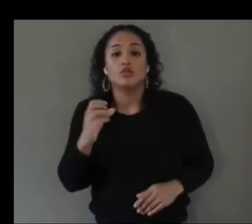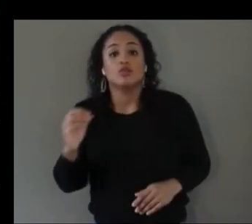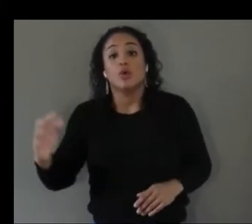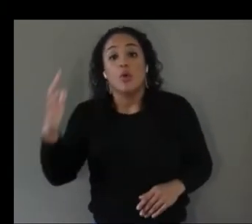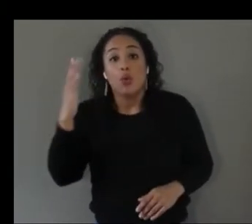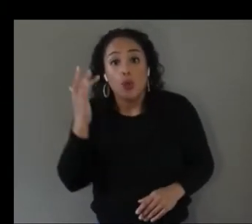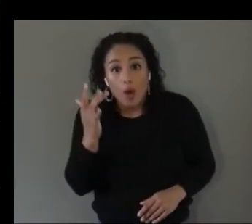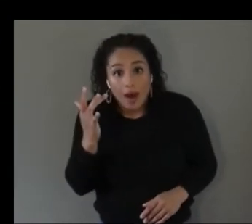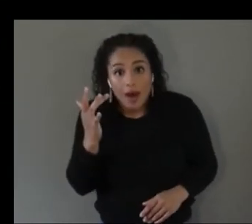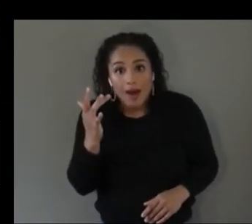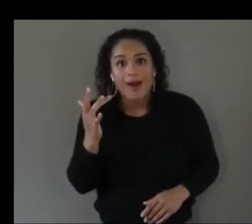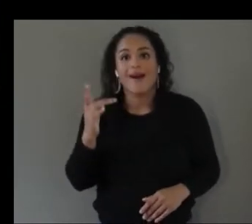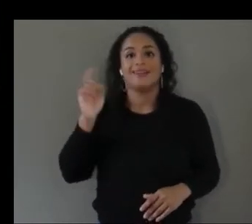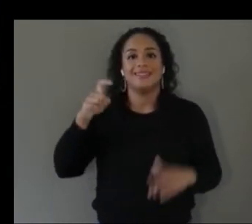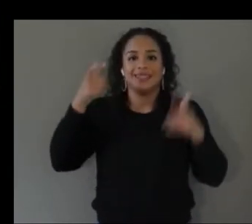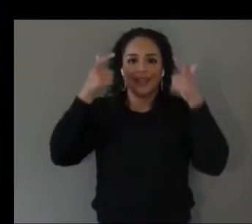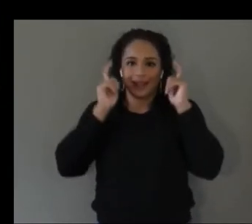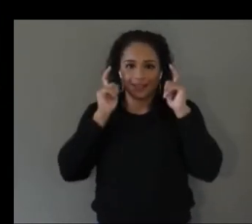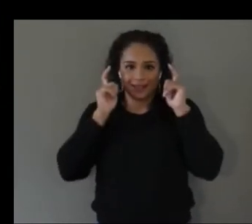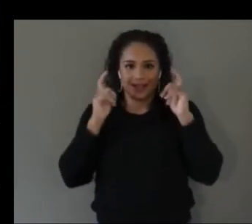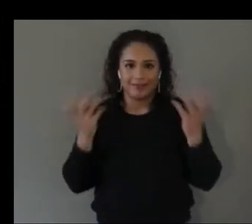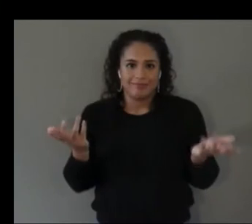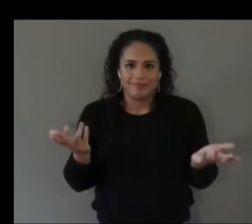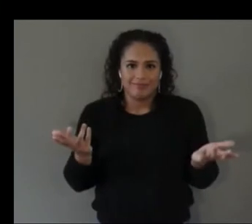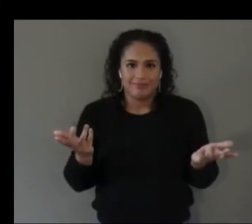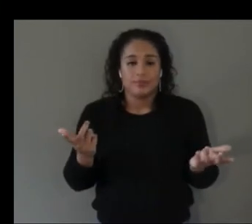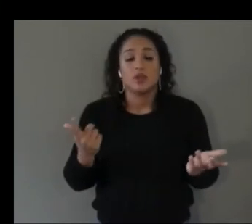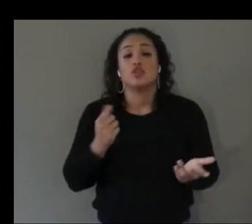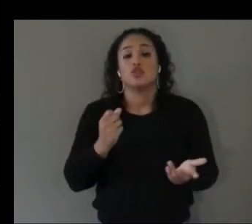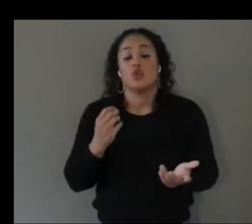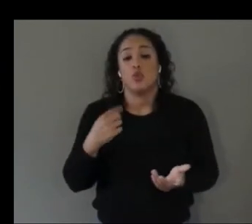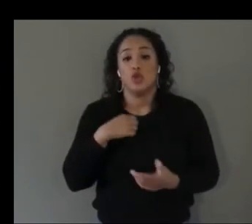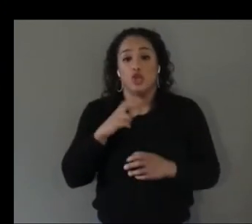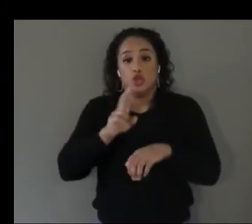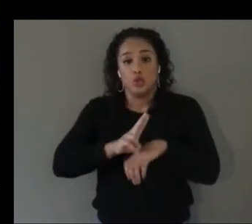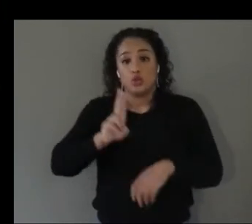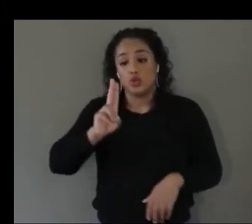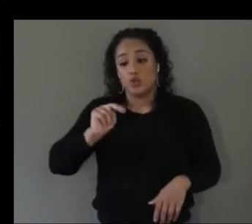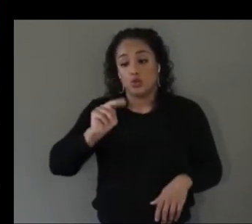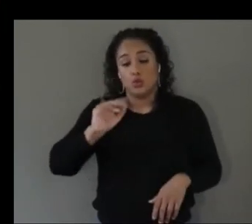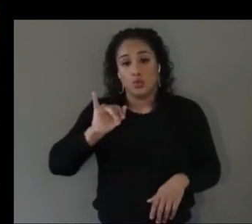i used unity to tie everything together the software and i had a microsoft connect about